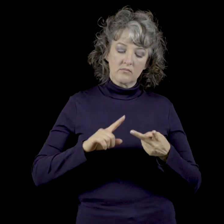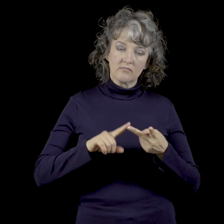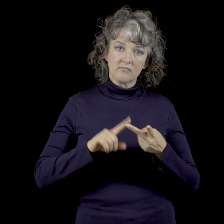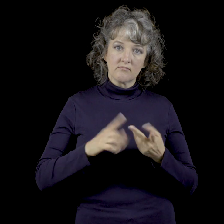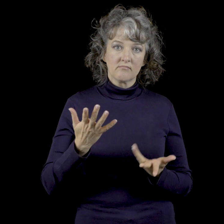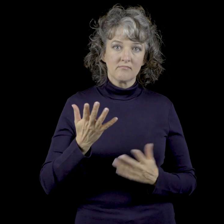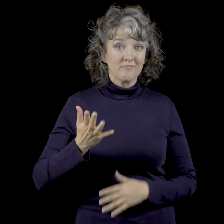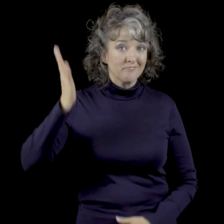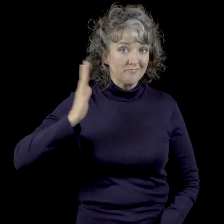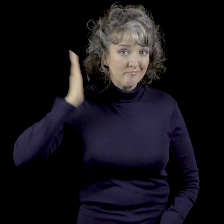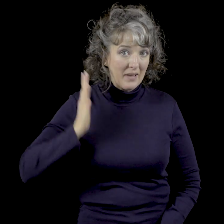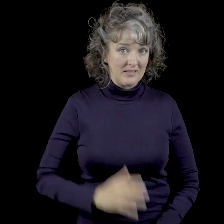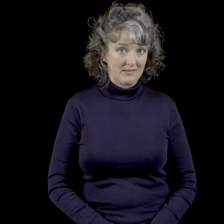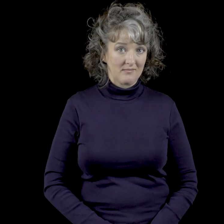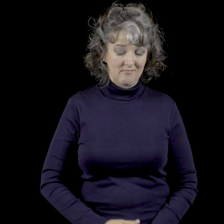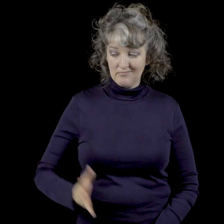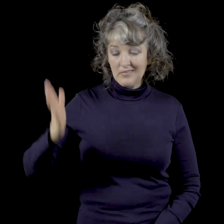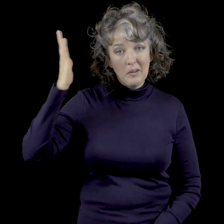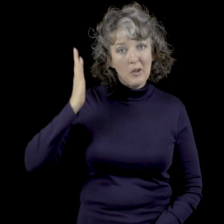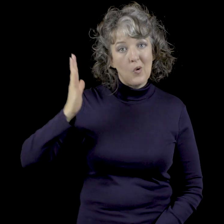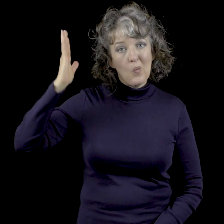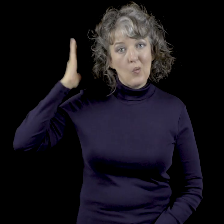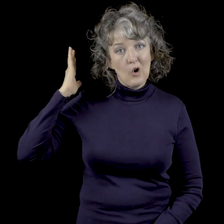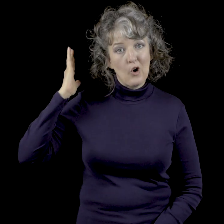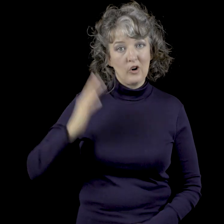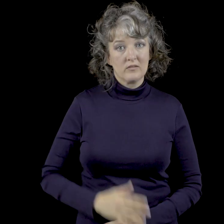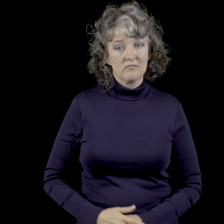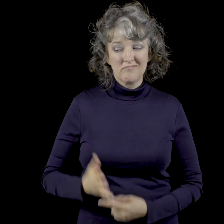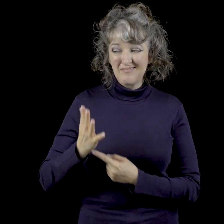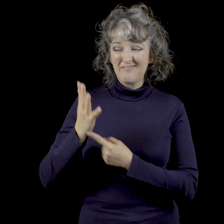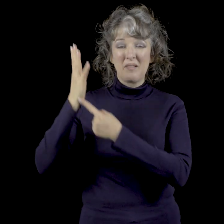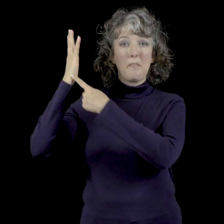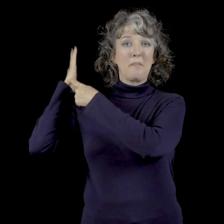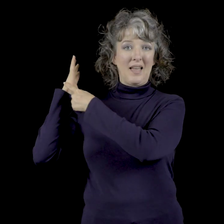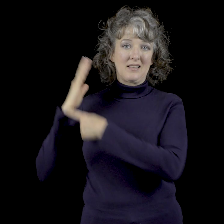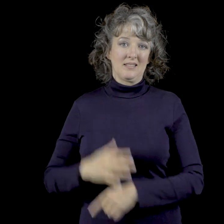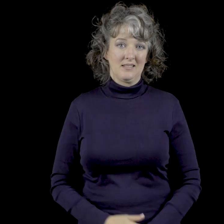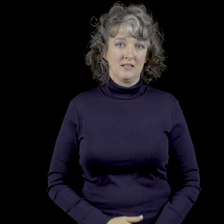Second option would be to sign "past". Were Shows past tense.